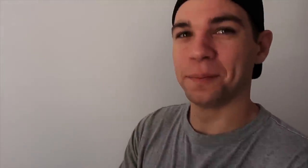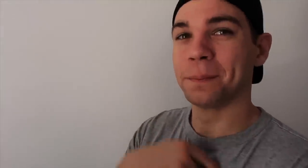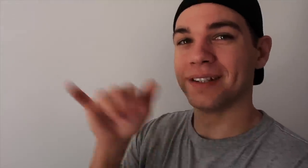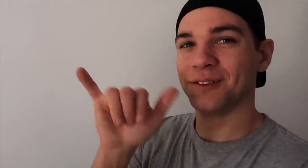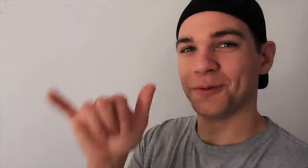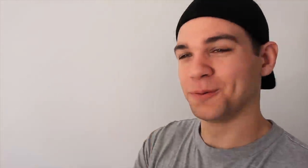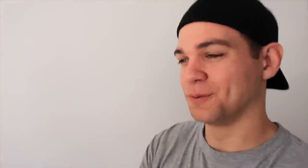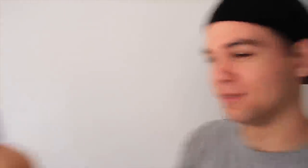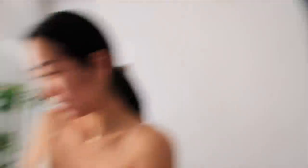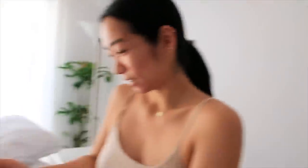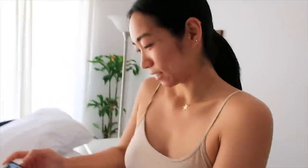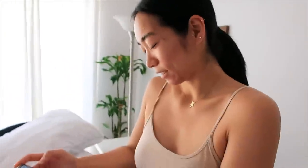me too